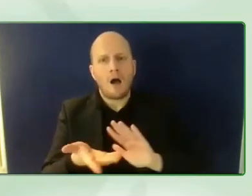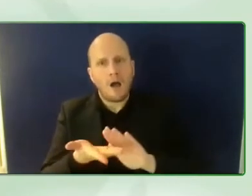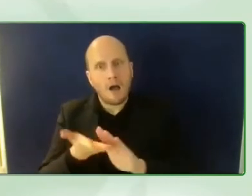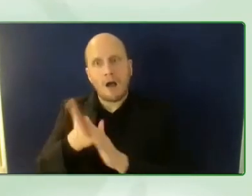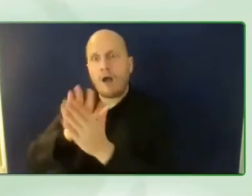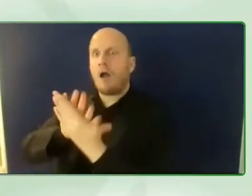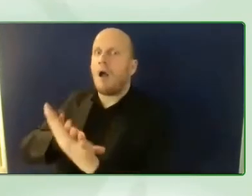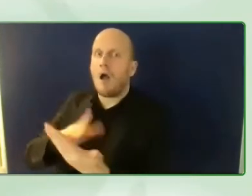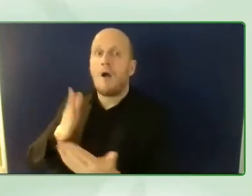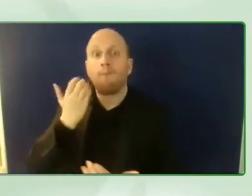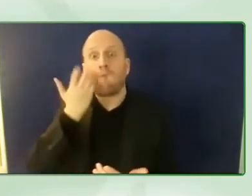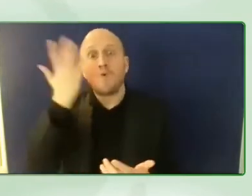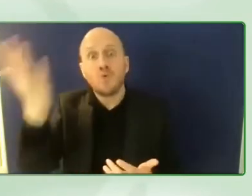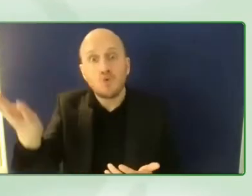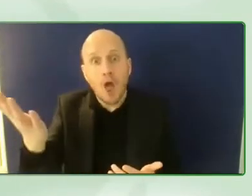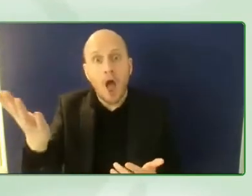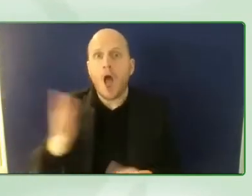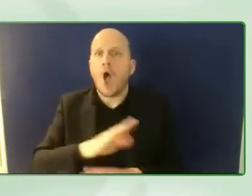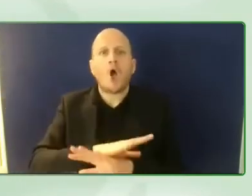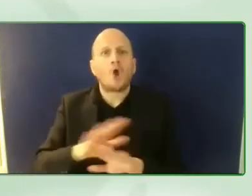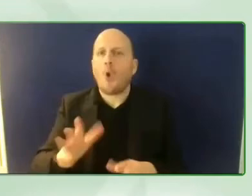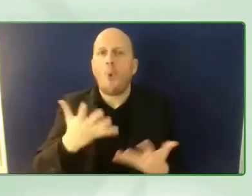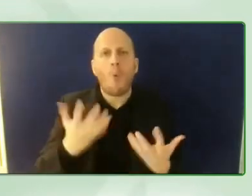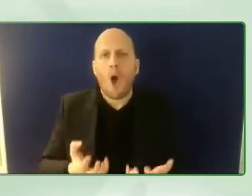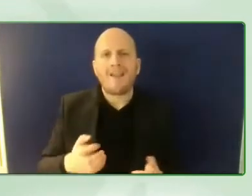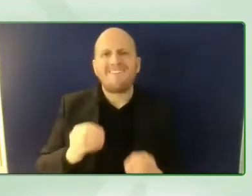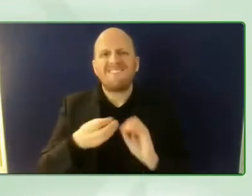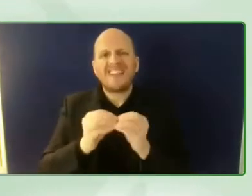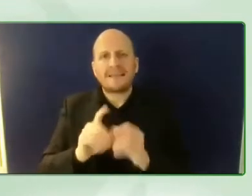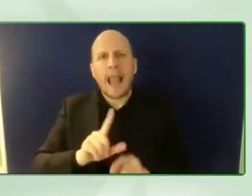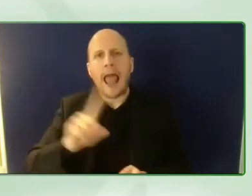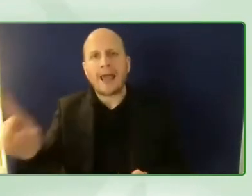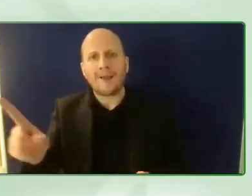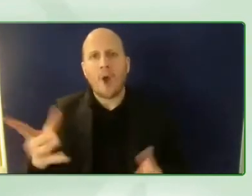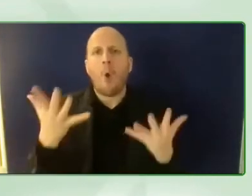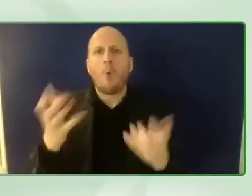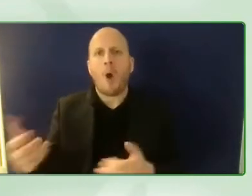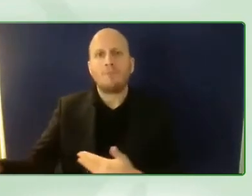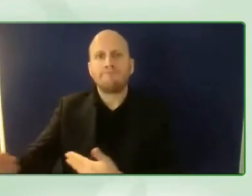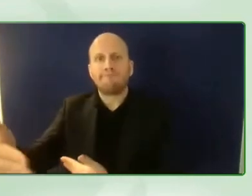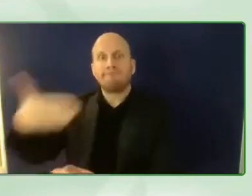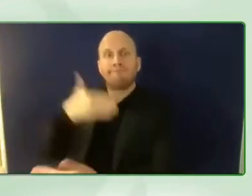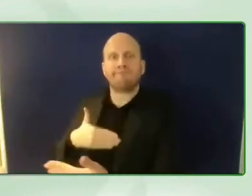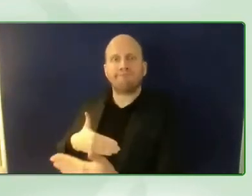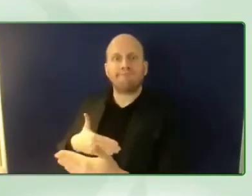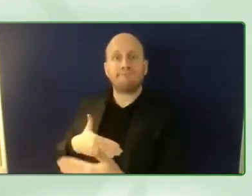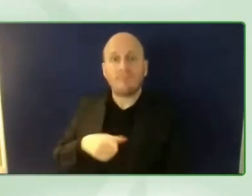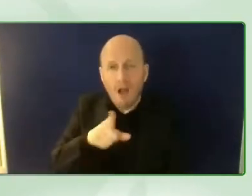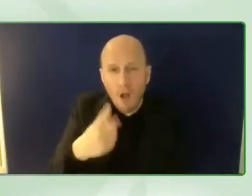my summary wow thanks a lot it was not on minute it was 20 seconds so congratulations thank you